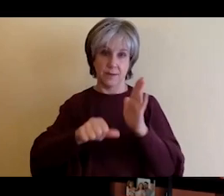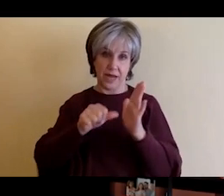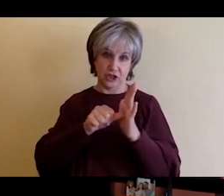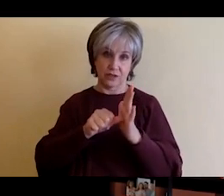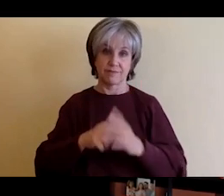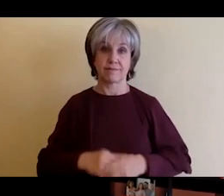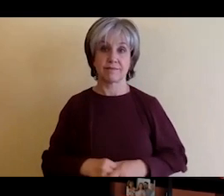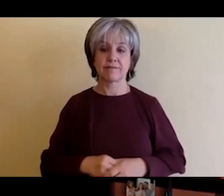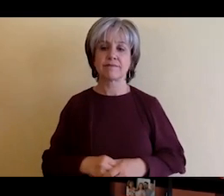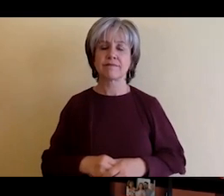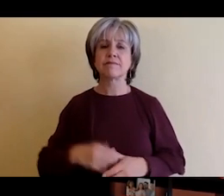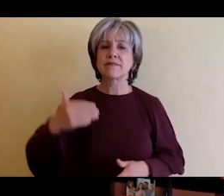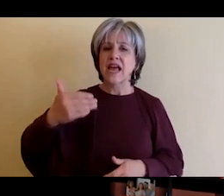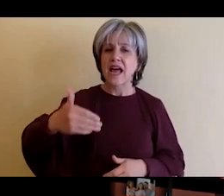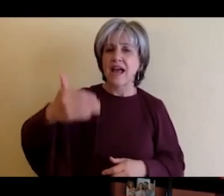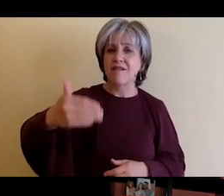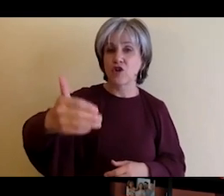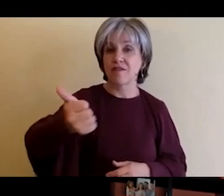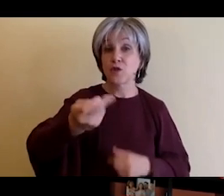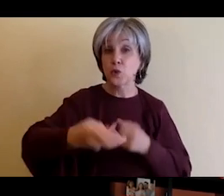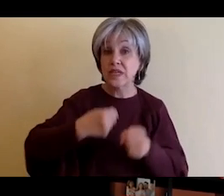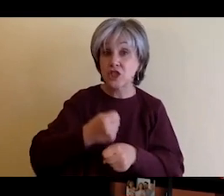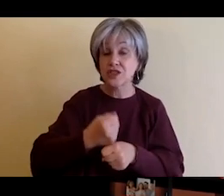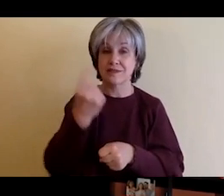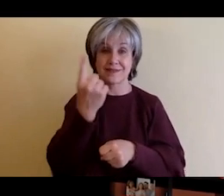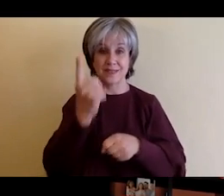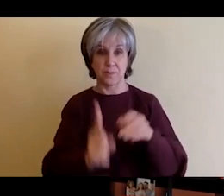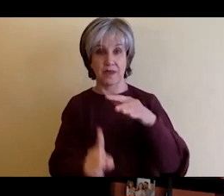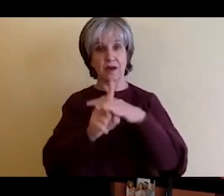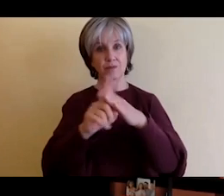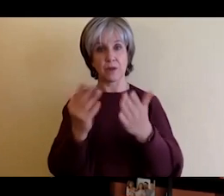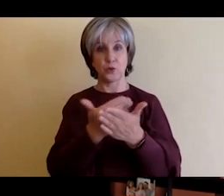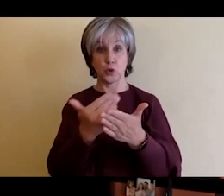something new coming up right now our MAGIC Center is you know one of the